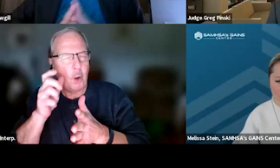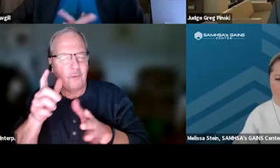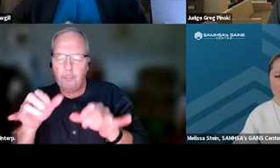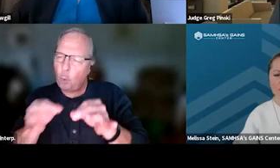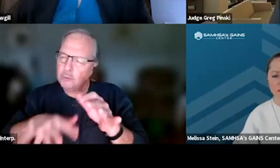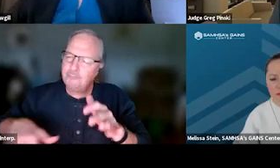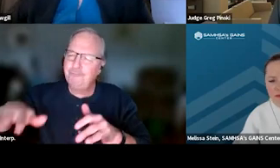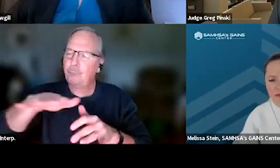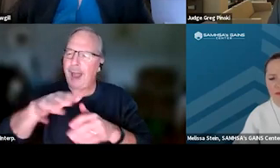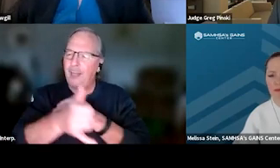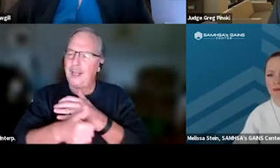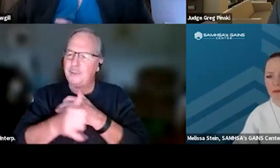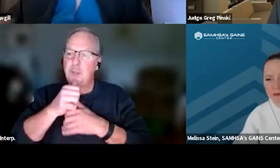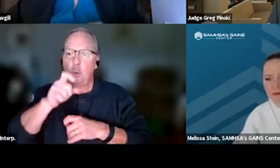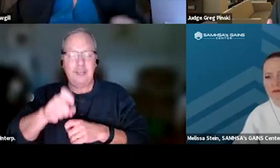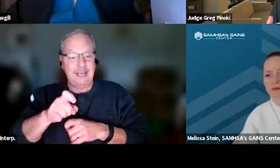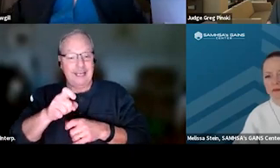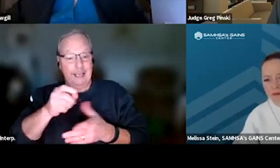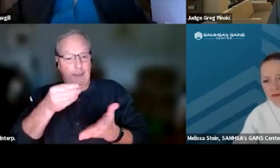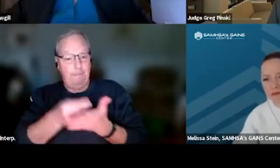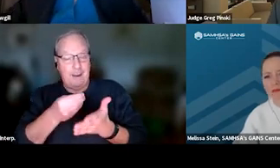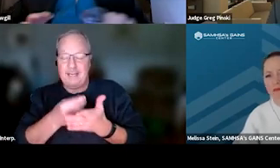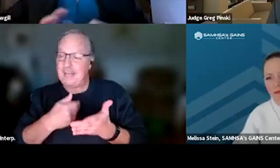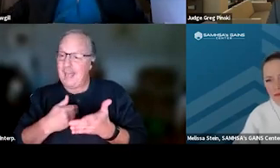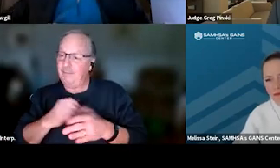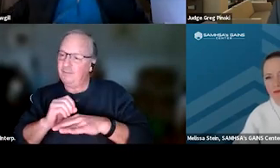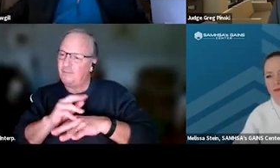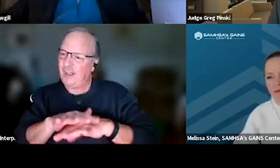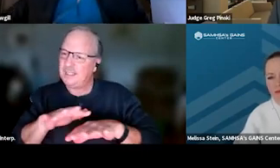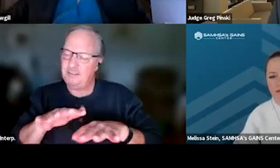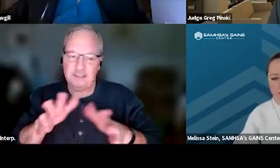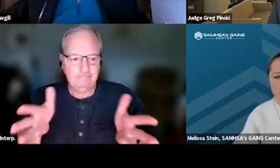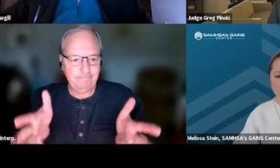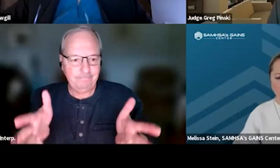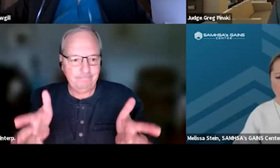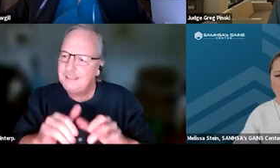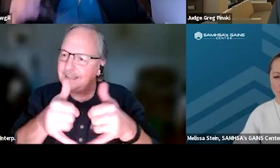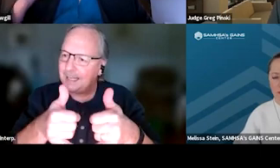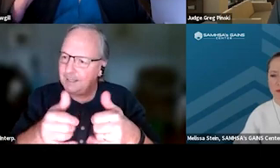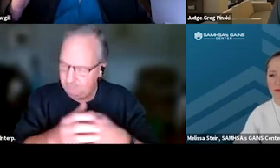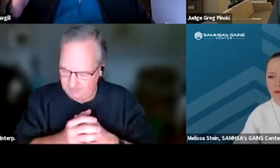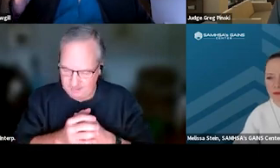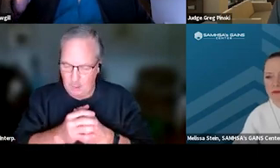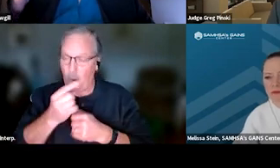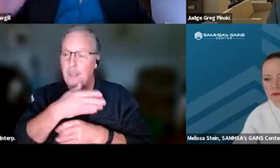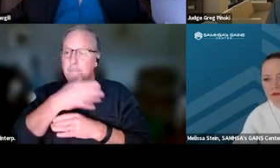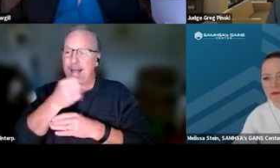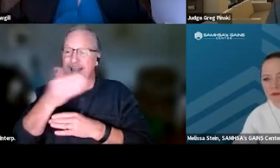You don't need money in order to have effective incentives. And I'll tell you that one of the best things that you can do